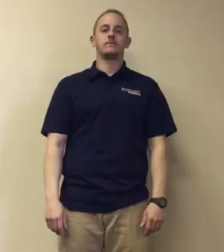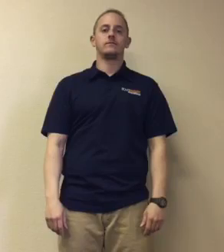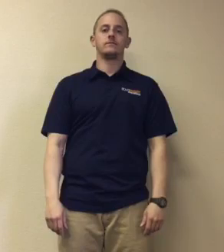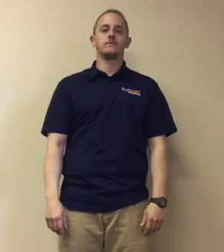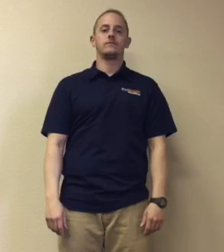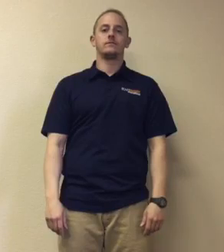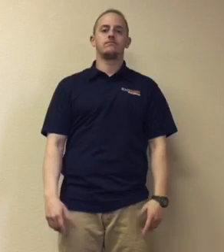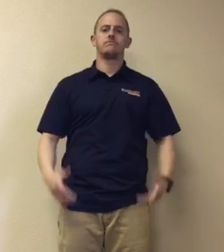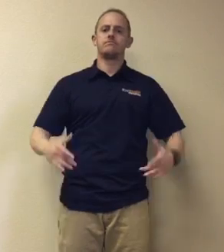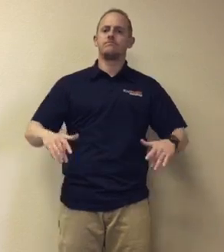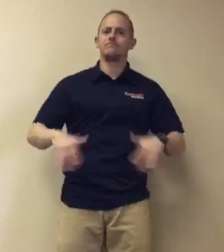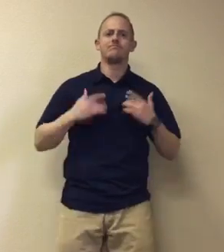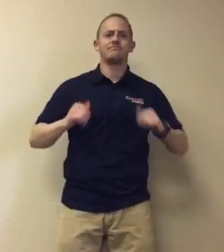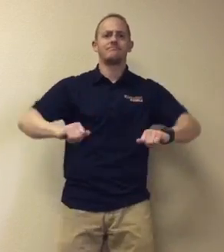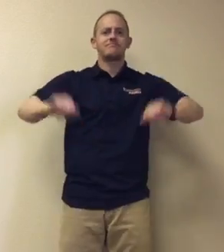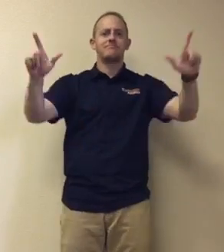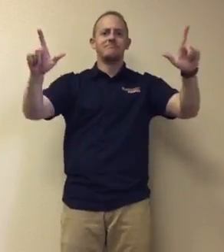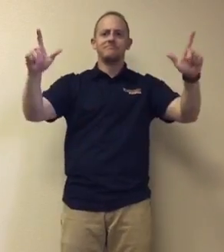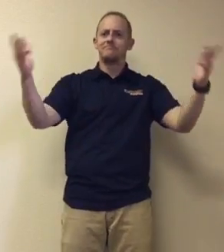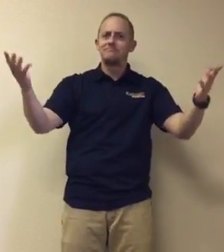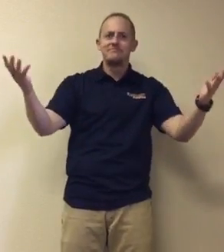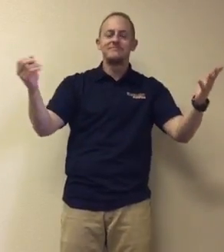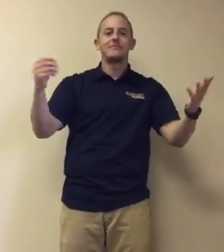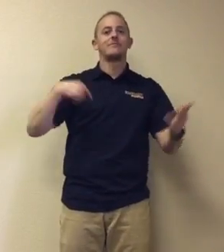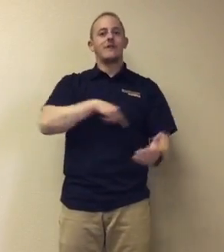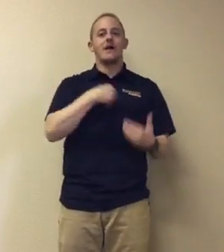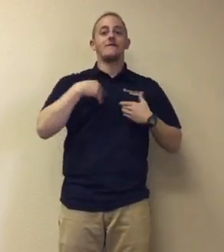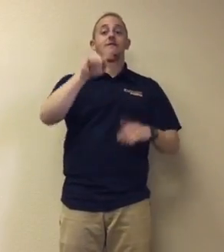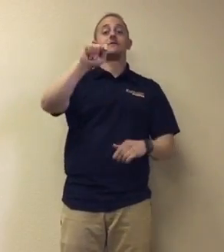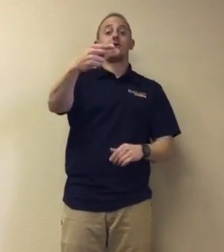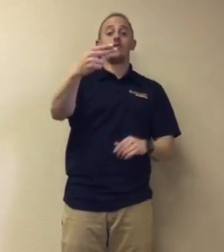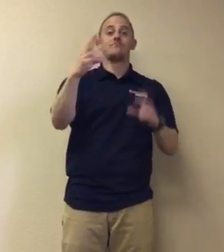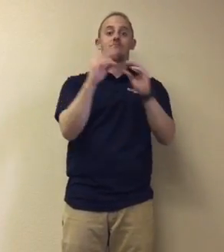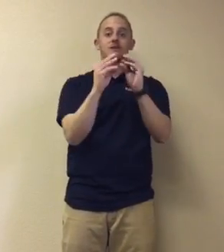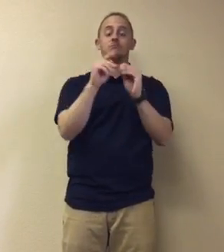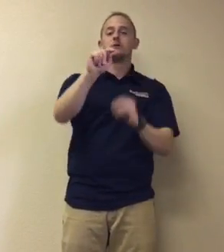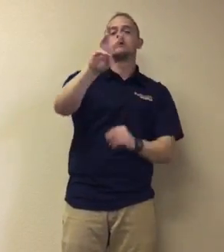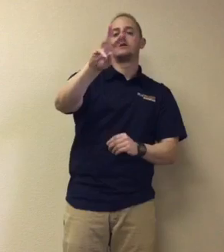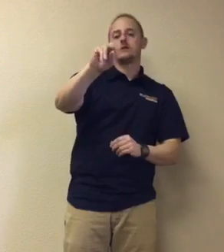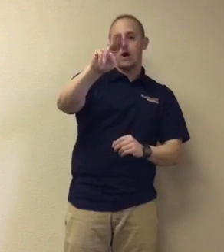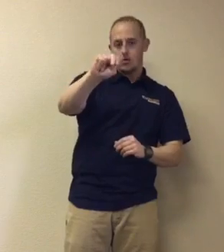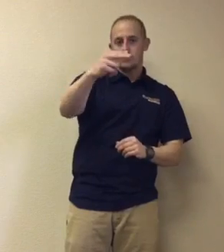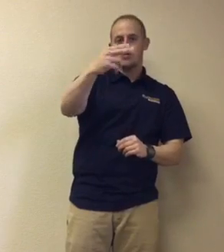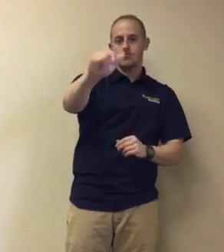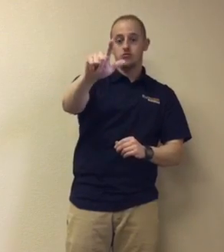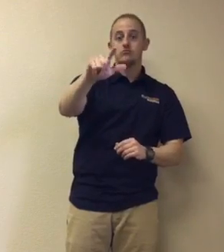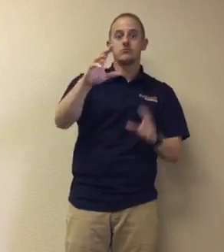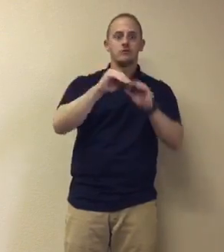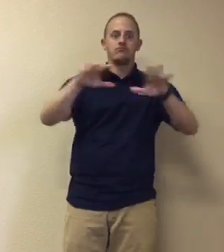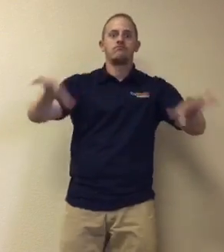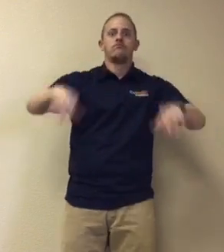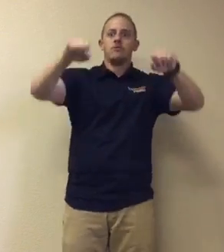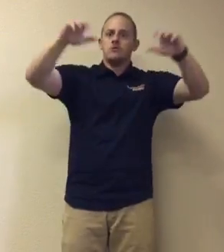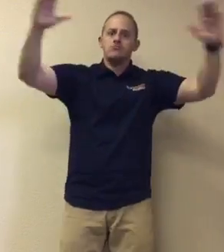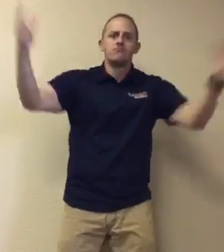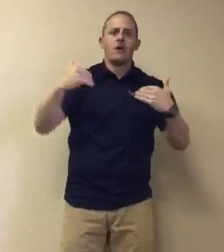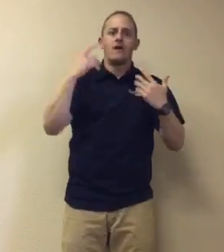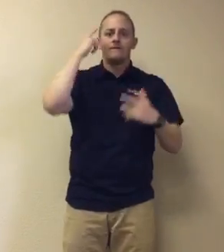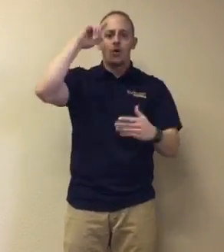Hello, this Vlog is to announce that we will be hosting a Town Hall Meeting for the community.